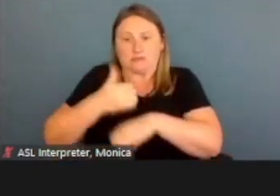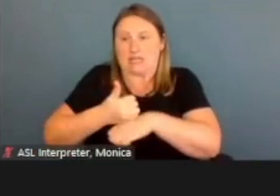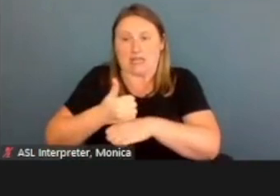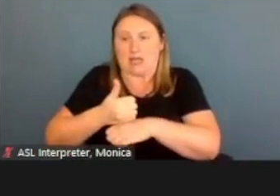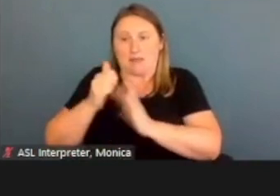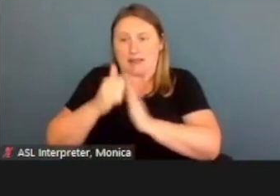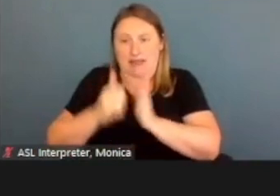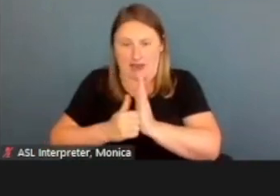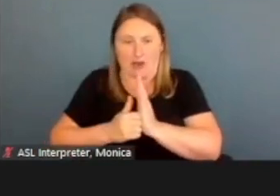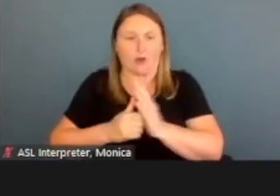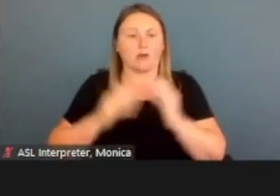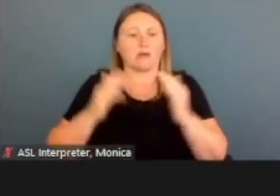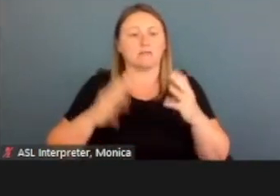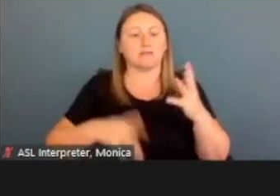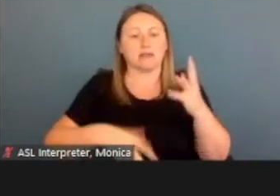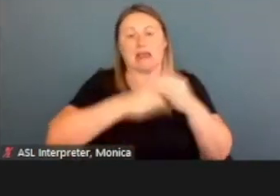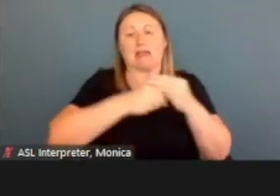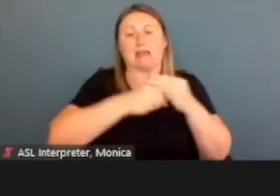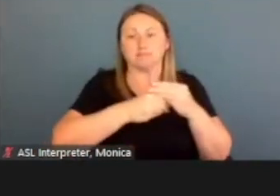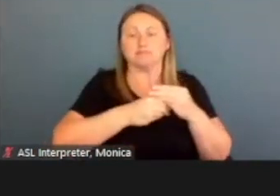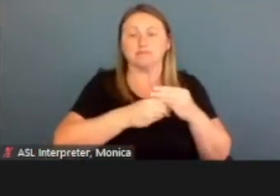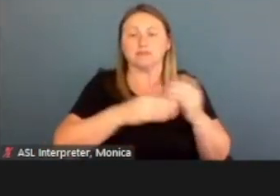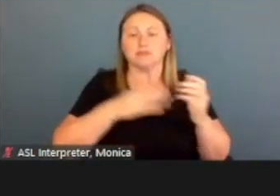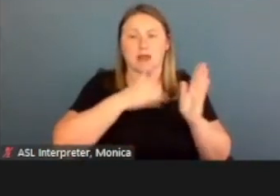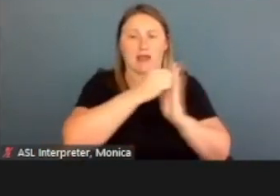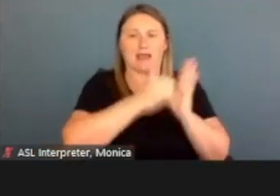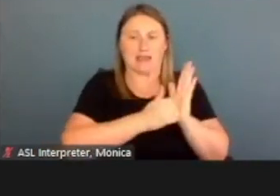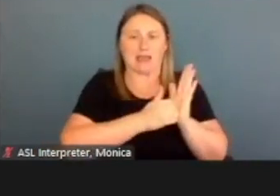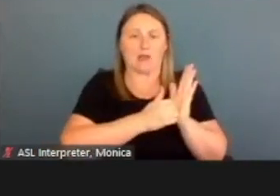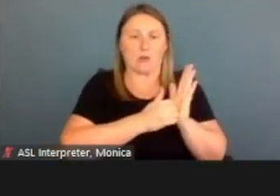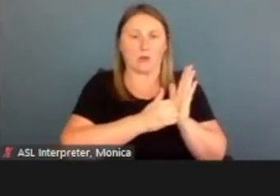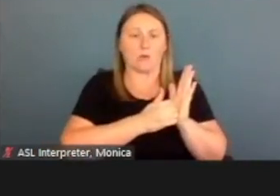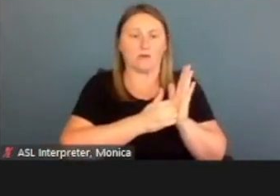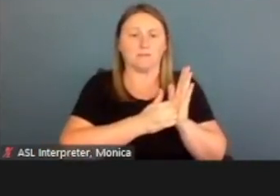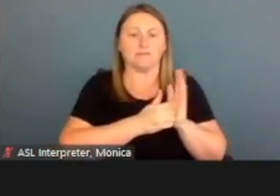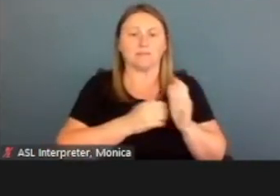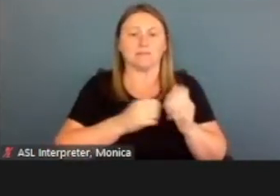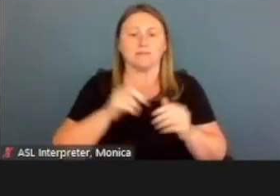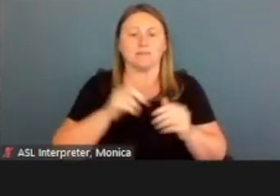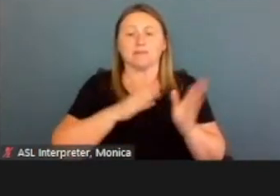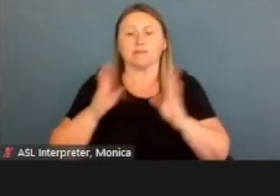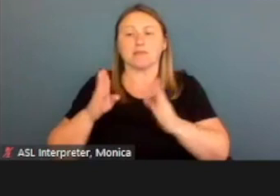I can enhance my account which will go over a little bit later. And then learn more kind of gives,